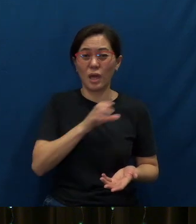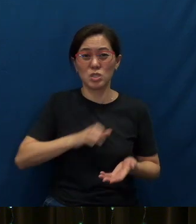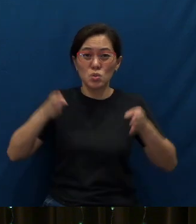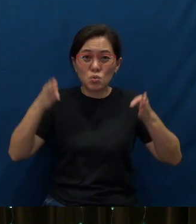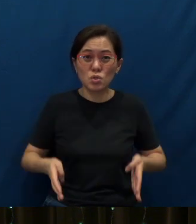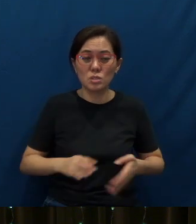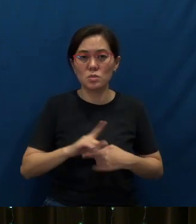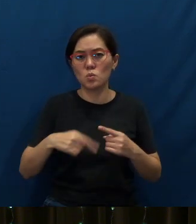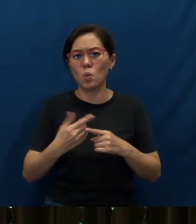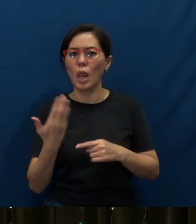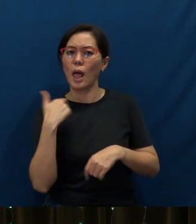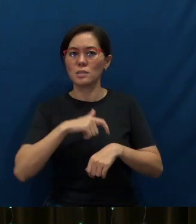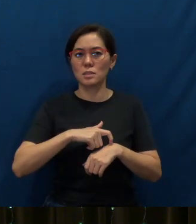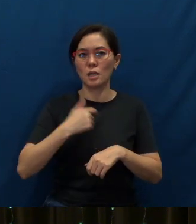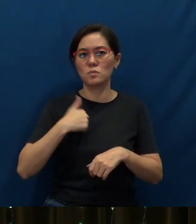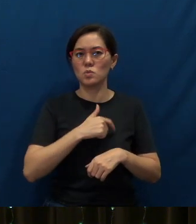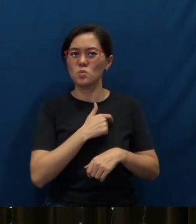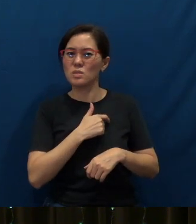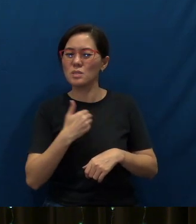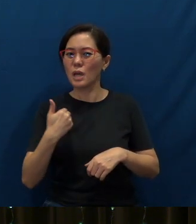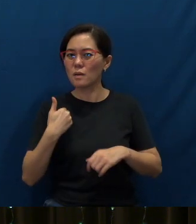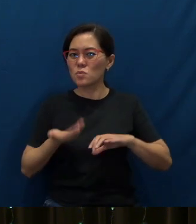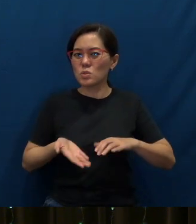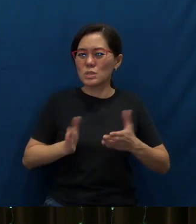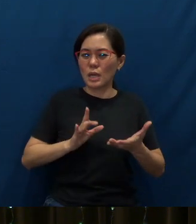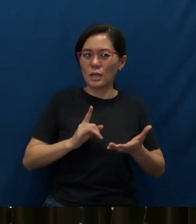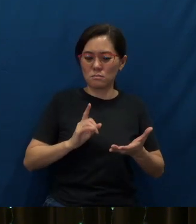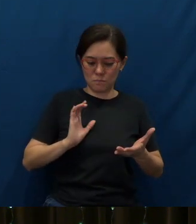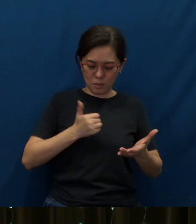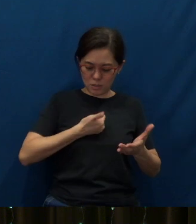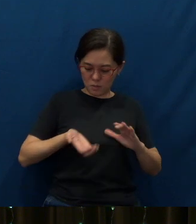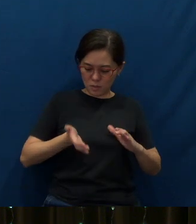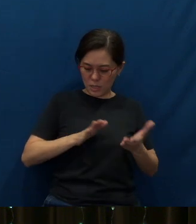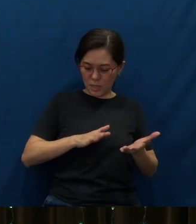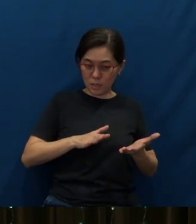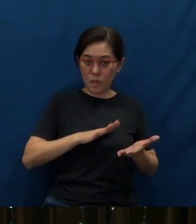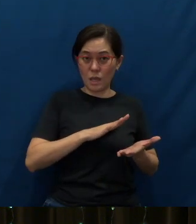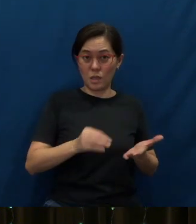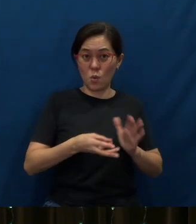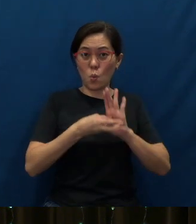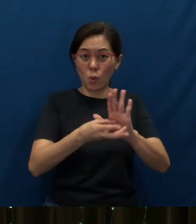So when was the last time we had to die to ourselves to witness for Christ?